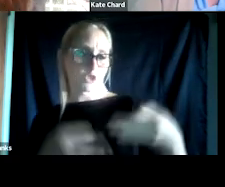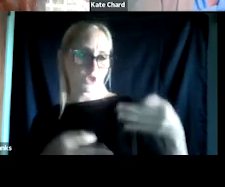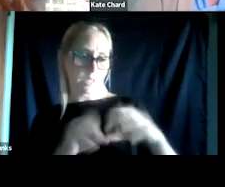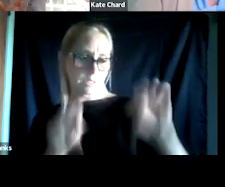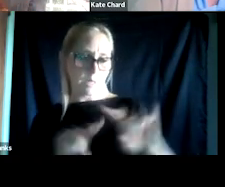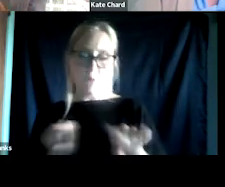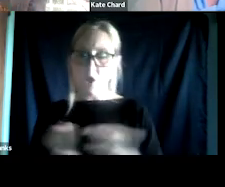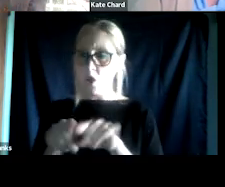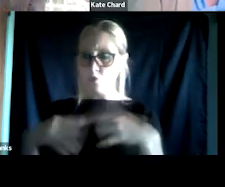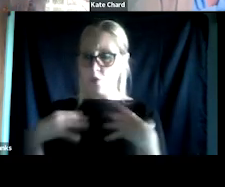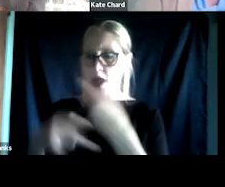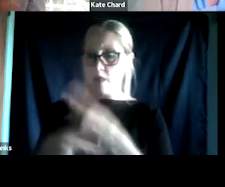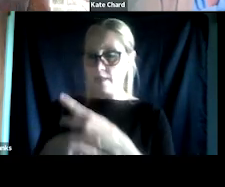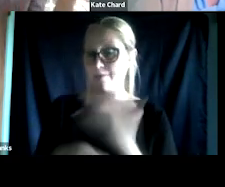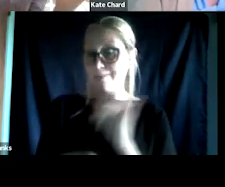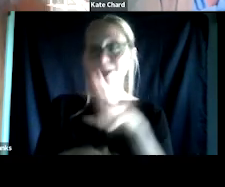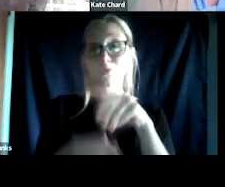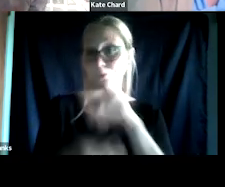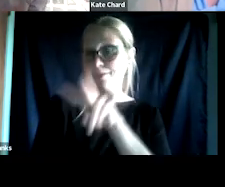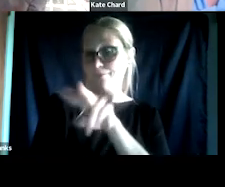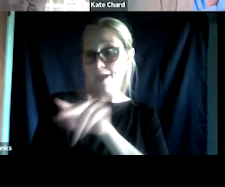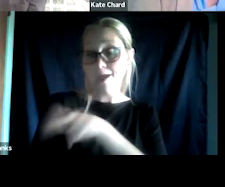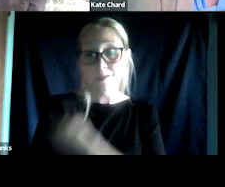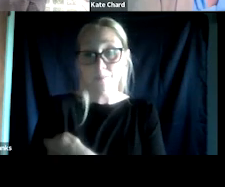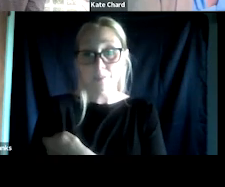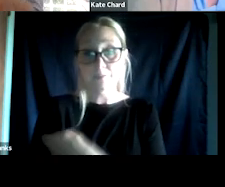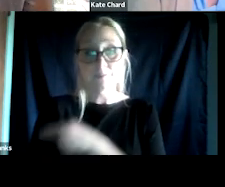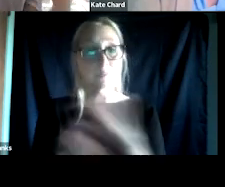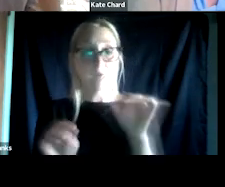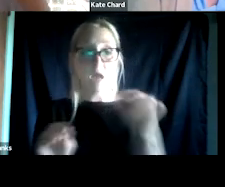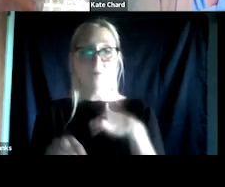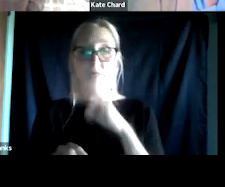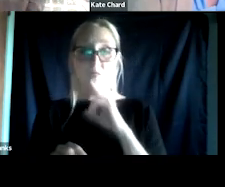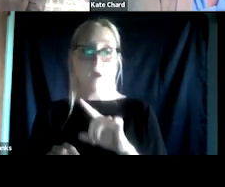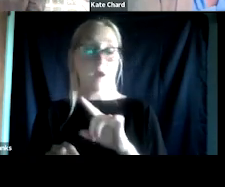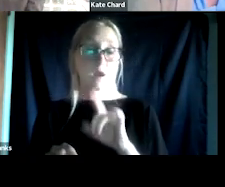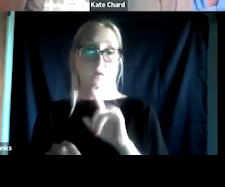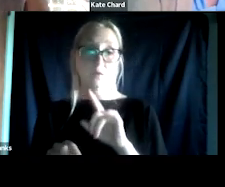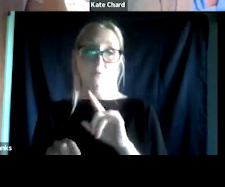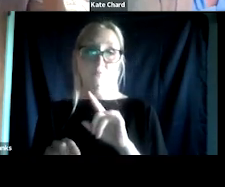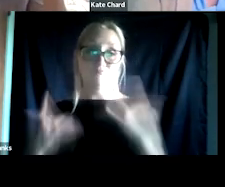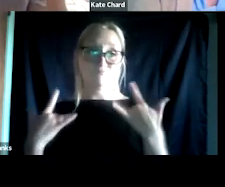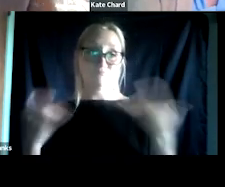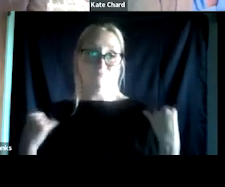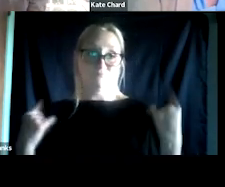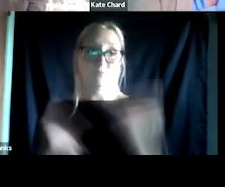including at times at VA. So none of us is free of the potential and acts of implicit bias or just how we think about people